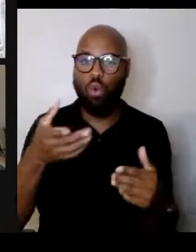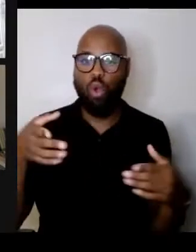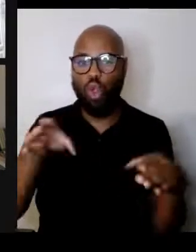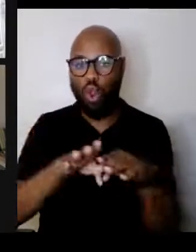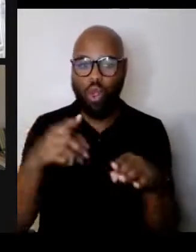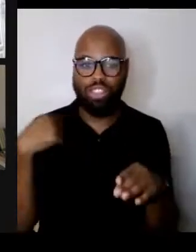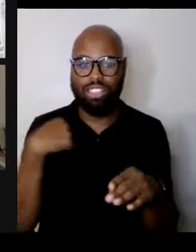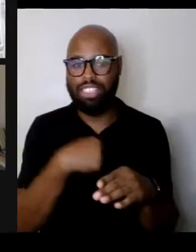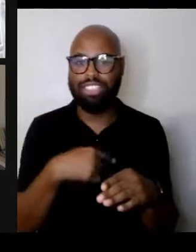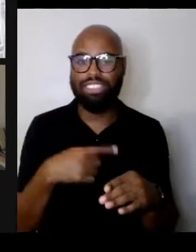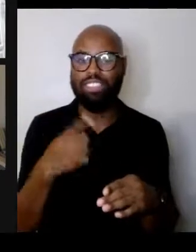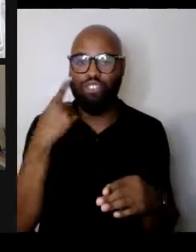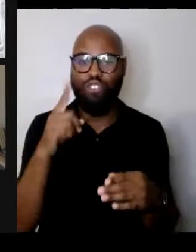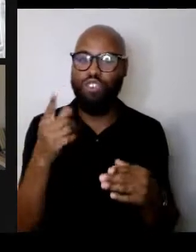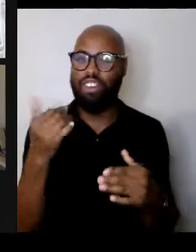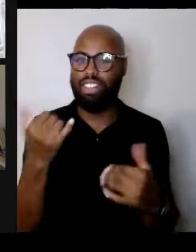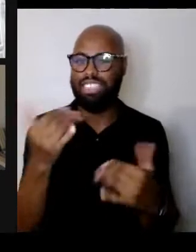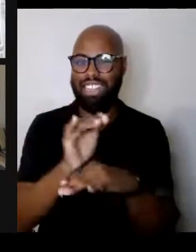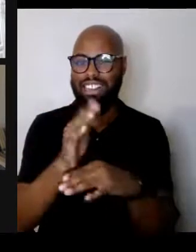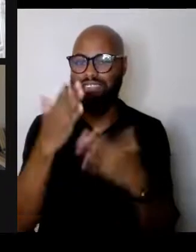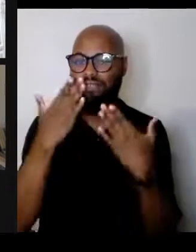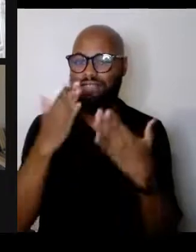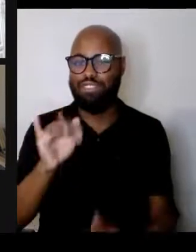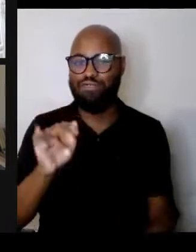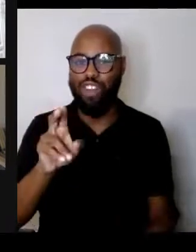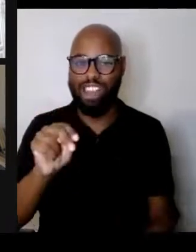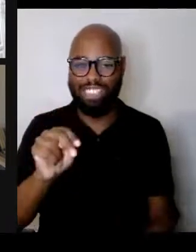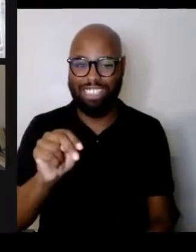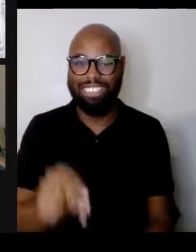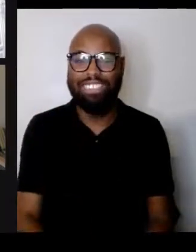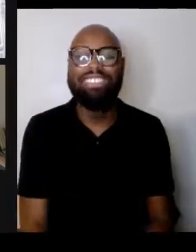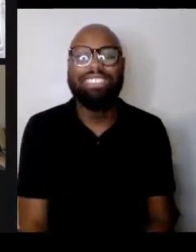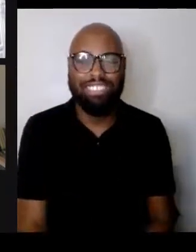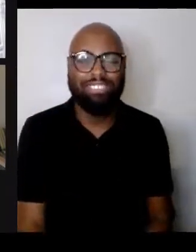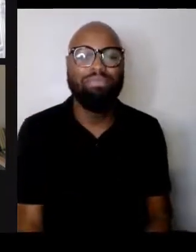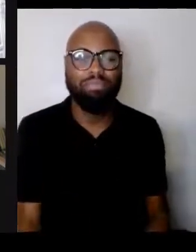Thanks Brian. Thank you so much. Goodness, a panel.